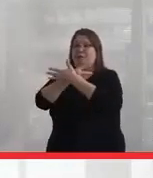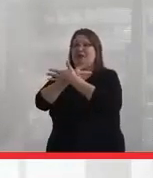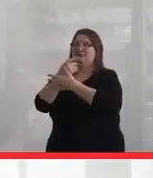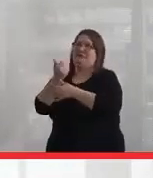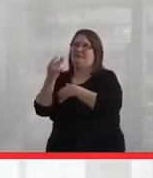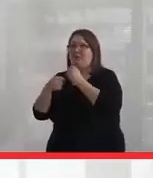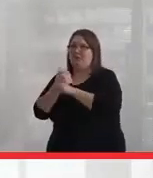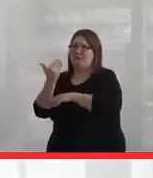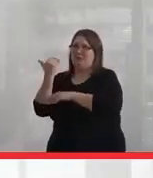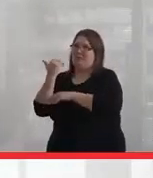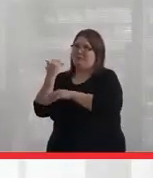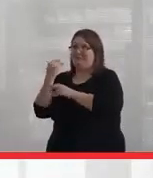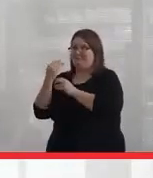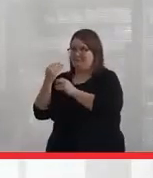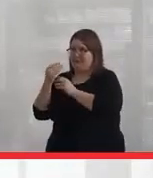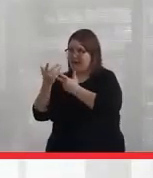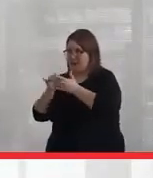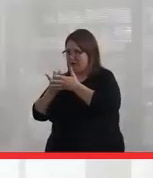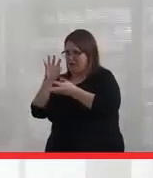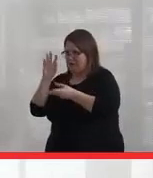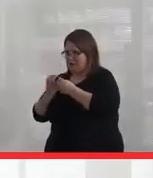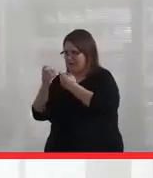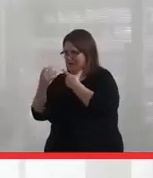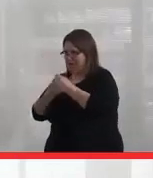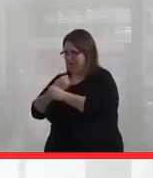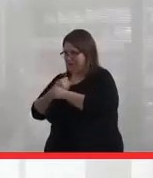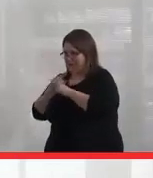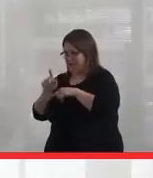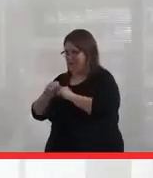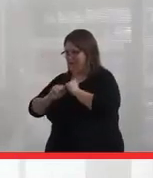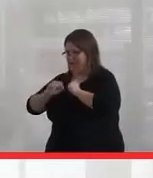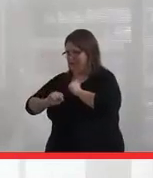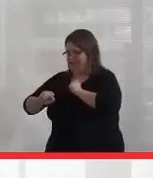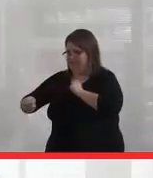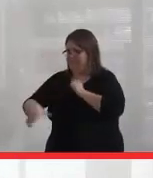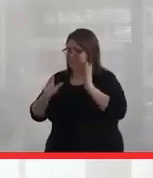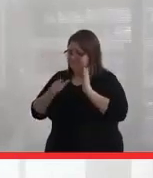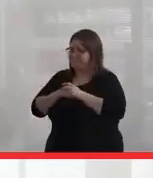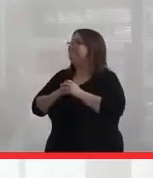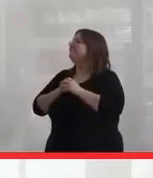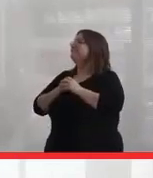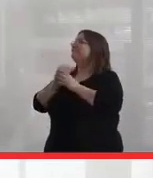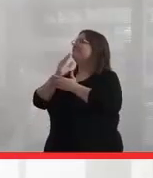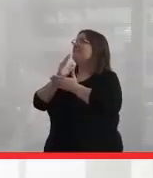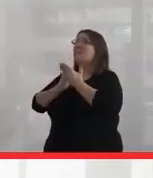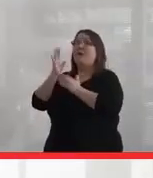ago, more years ago than I'd like to count right now because it's taken me a long time. And part of it was, because of the work